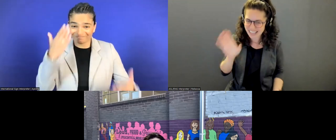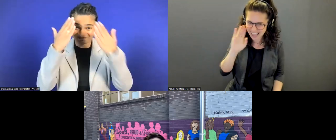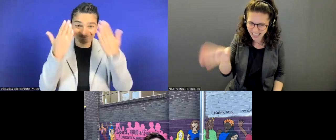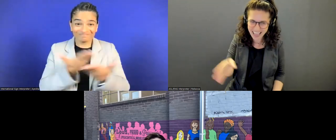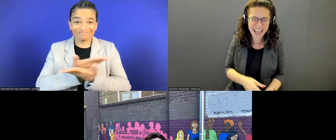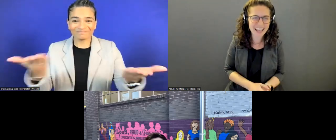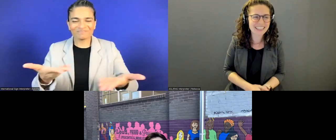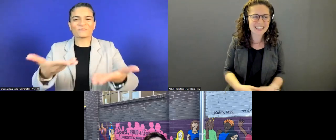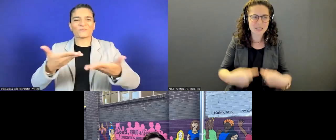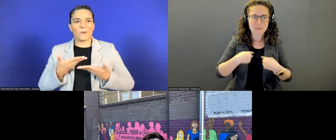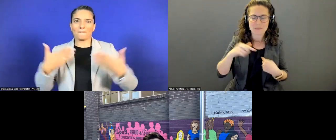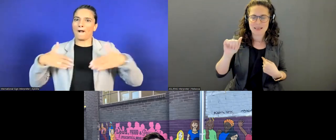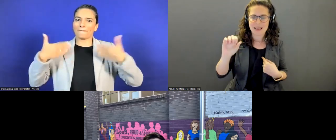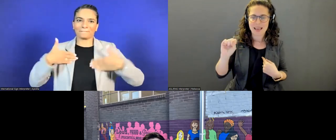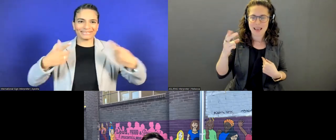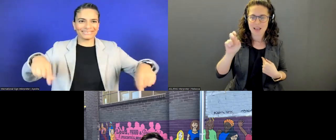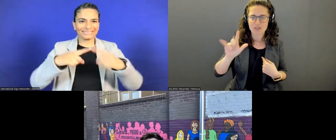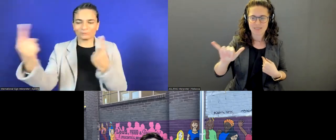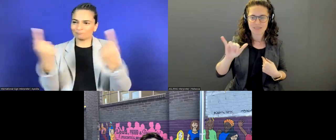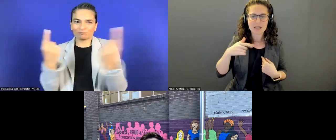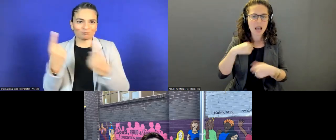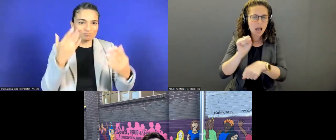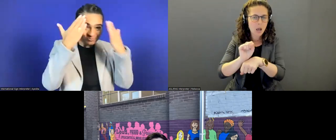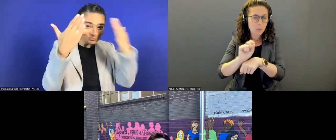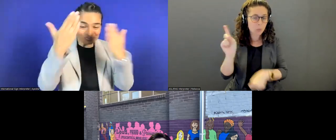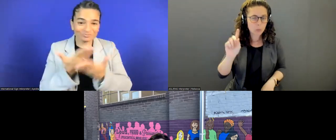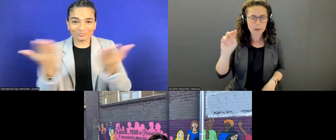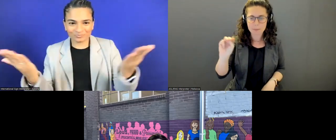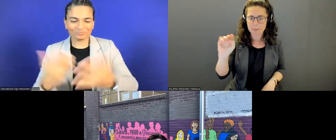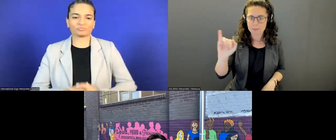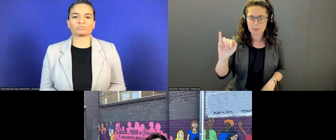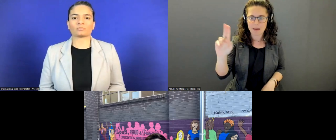Ashley Holben: Hi. This is Ashley from Mobility International USA speaking.